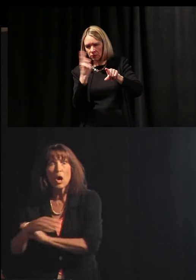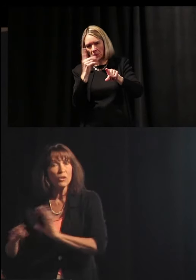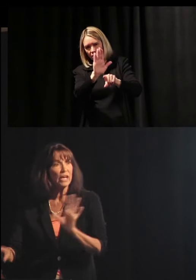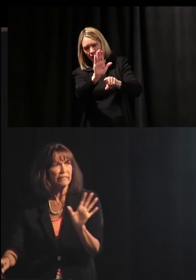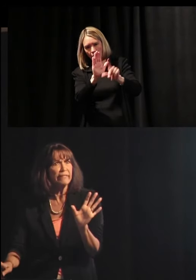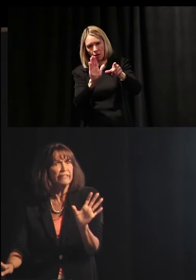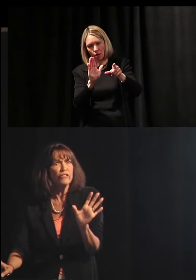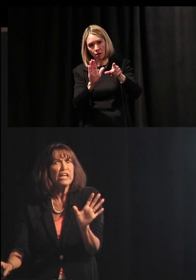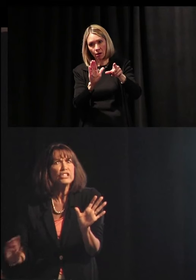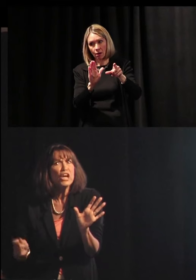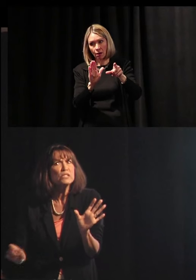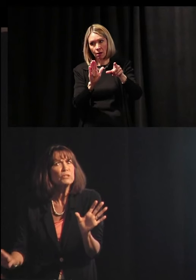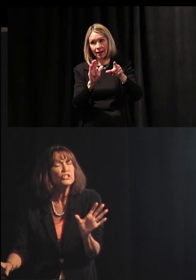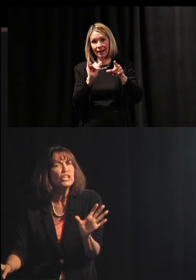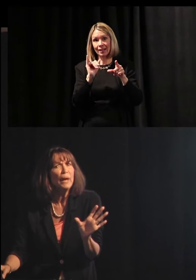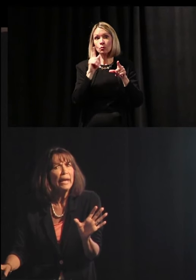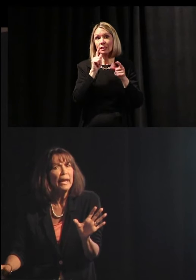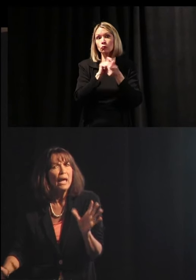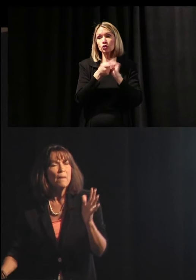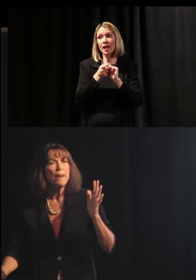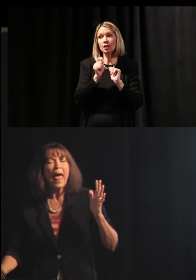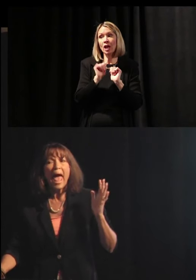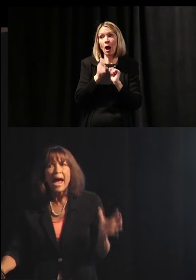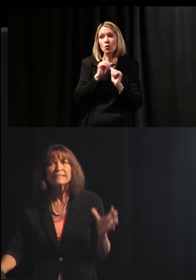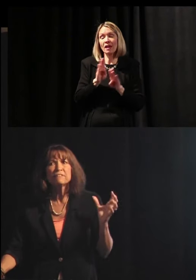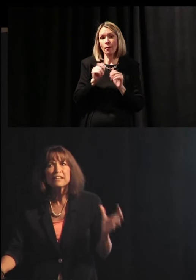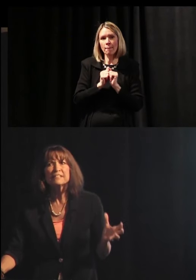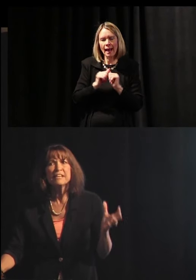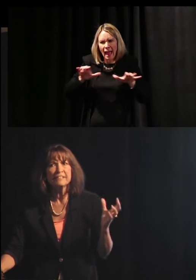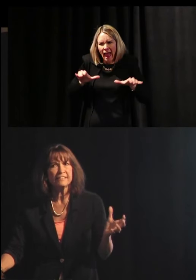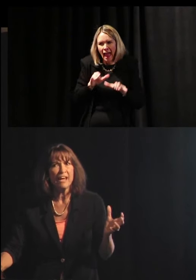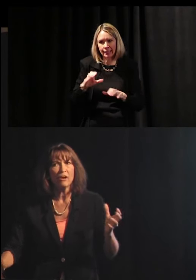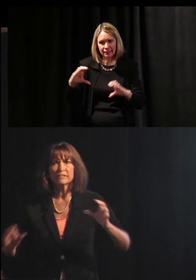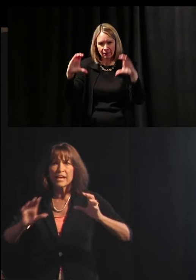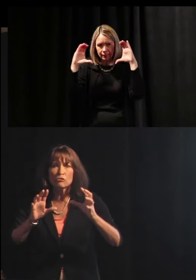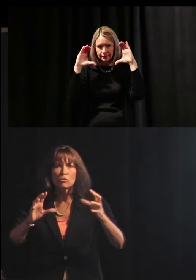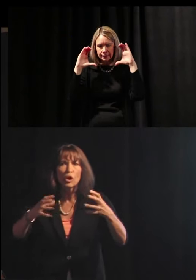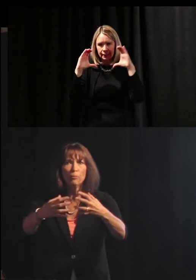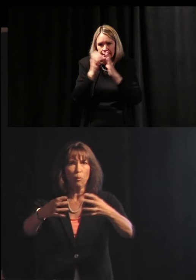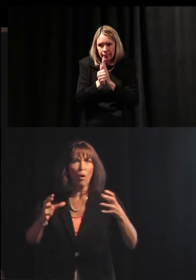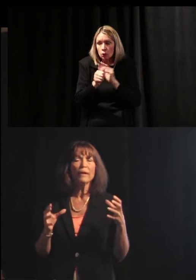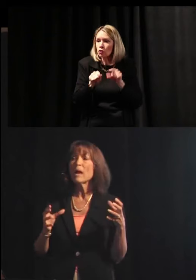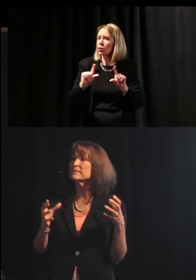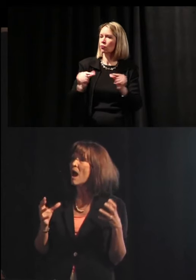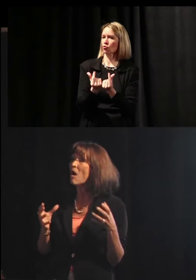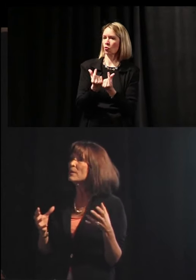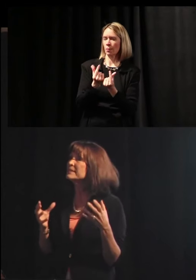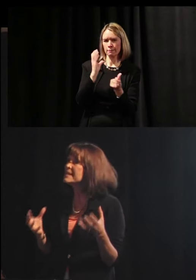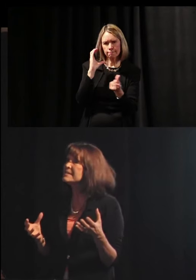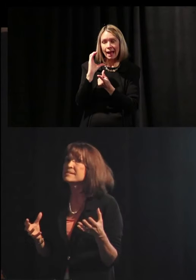you know, then you need to change what you're doing. But active listening skills in group work. Now, it's not always easy